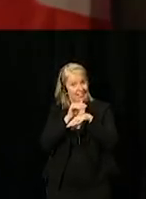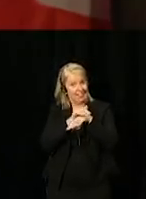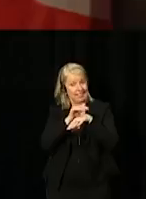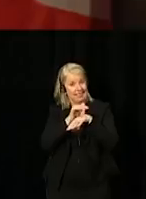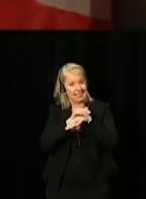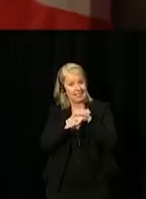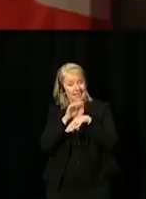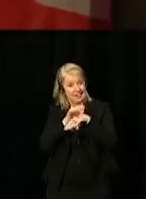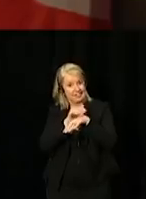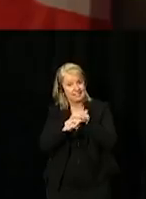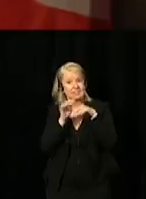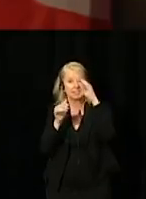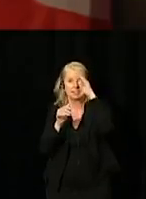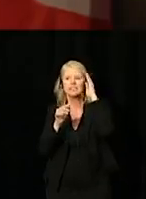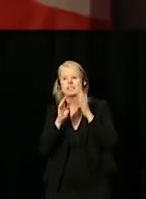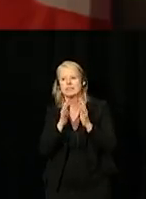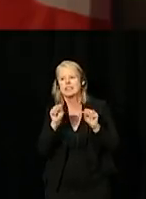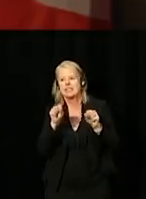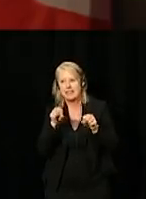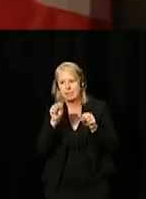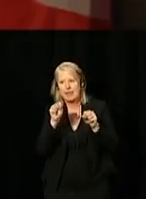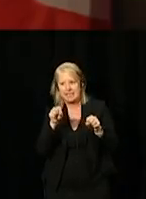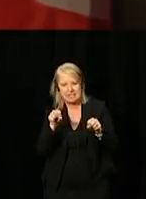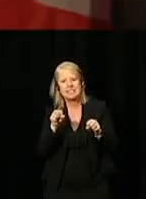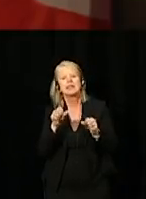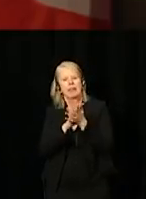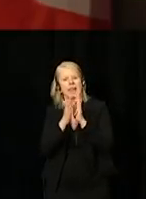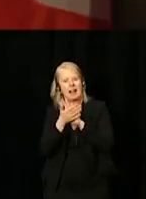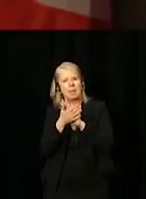Accessibility becomes access ability.